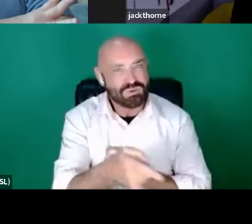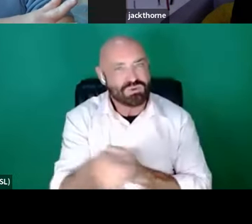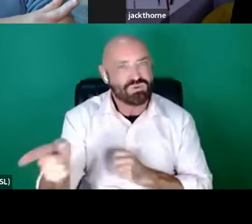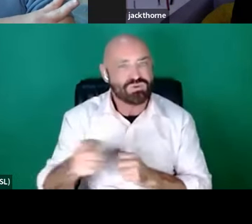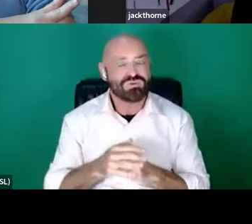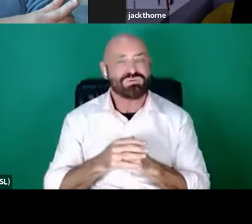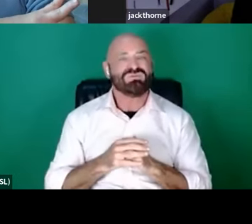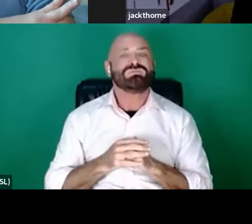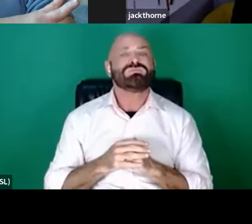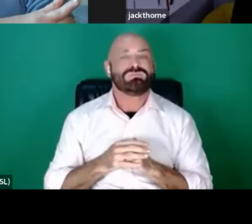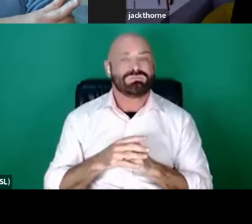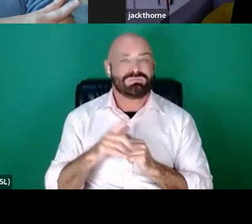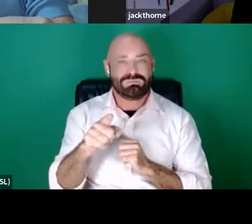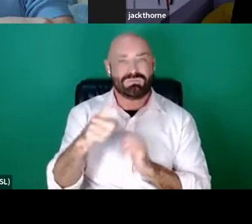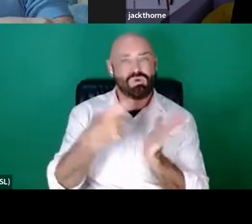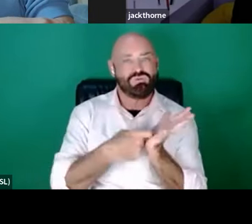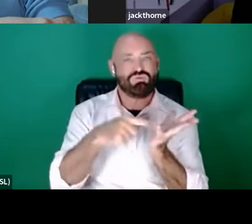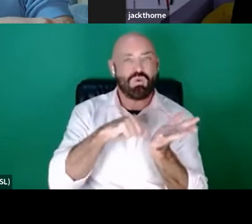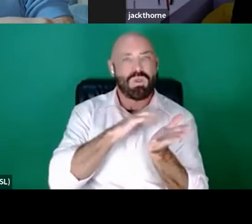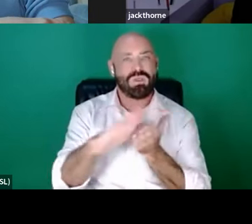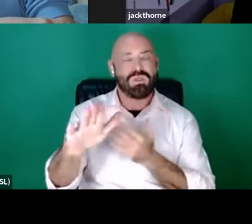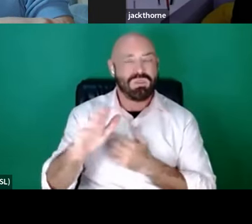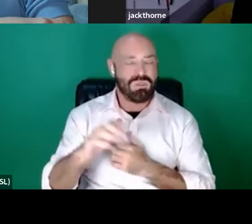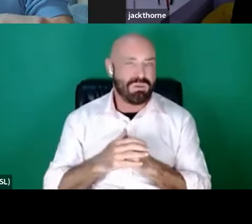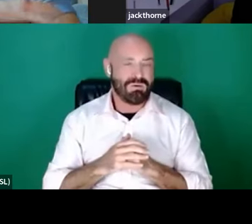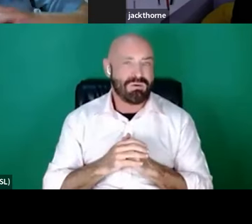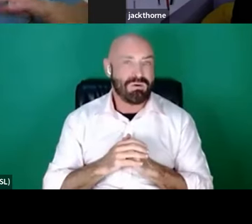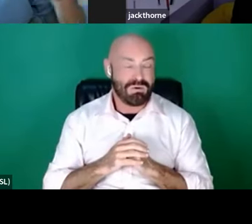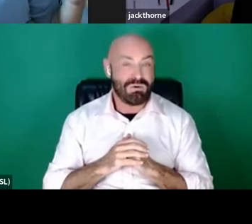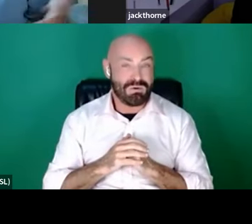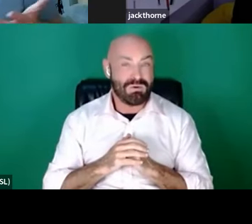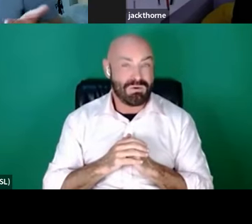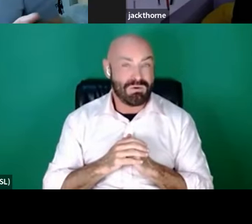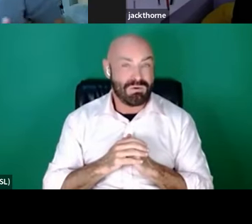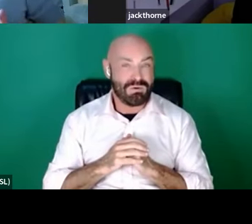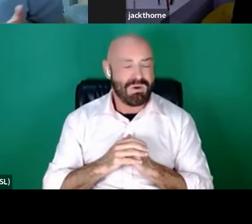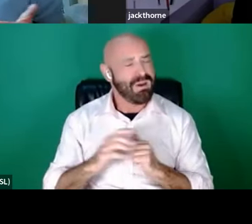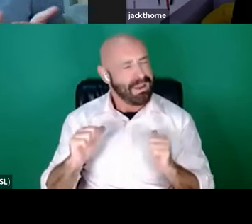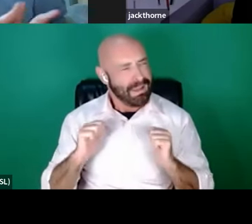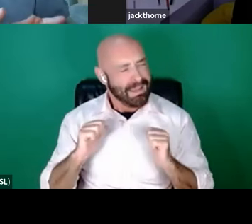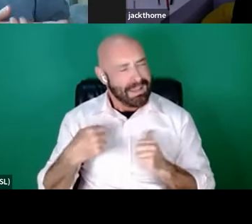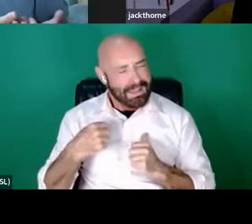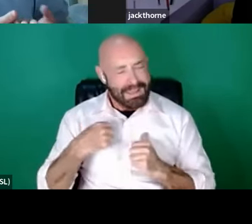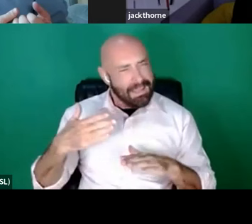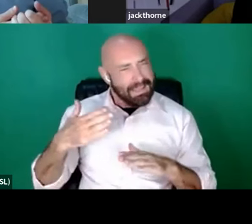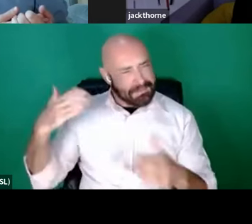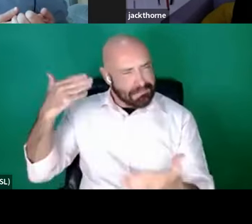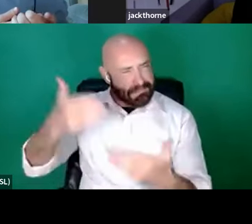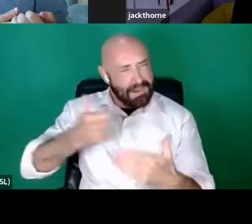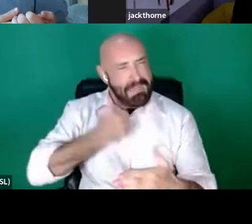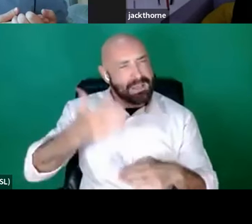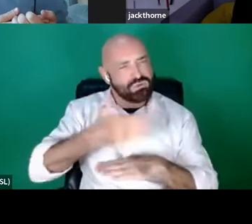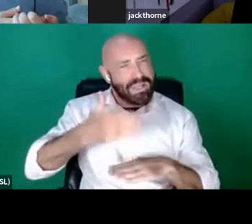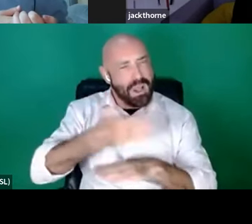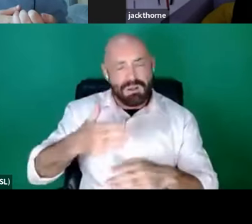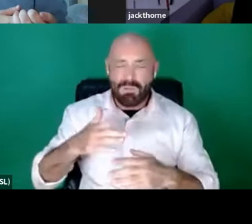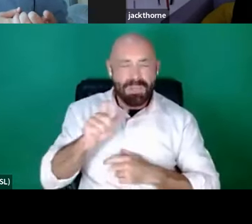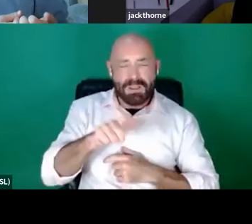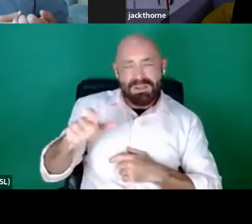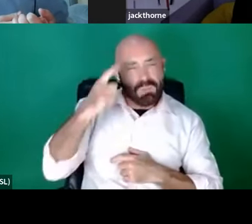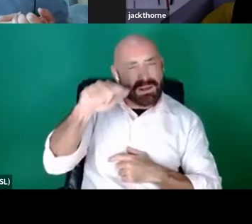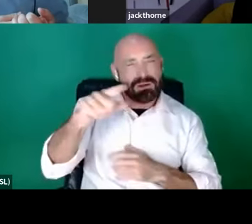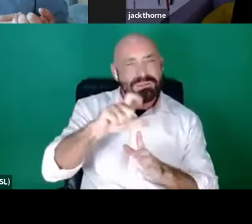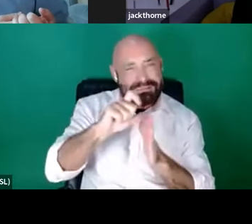I think for me I've noticed a lot in my career, that people often think that disability representation